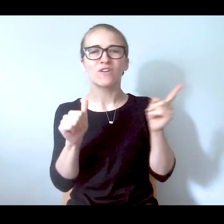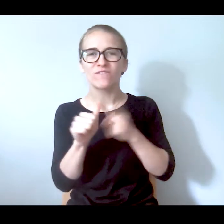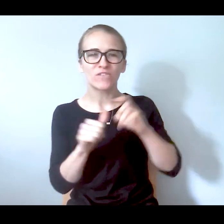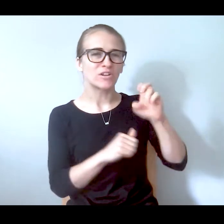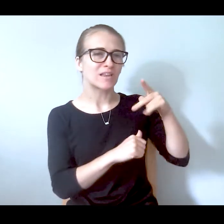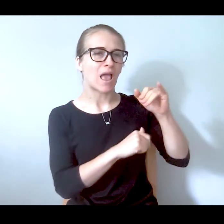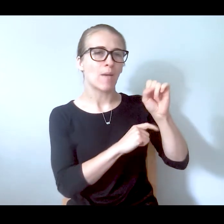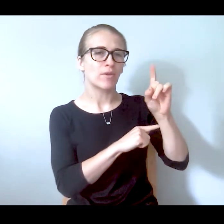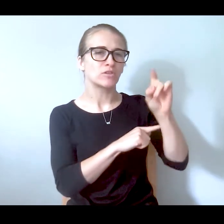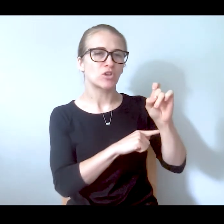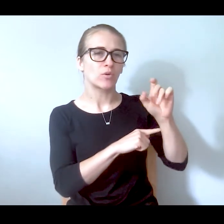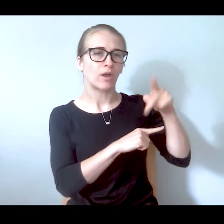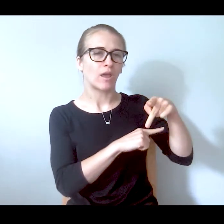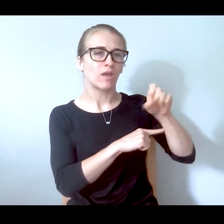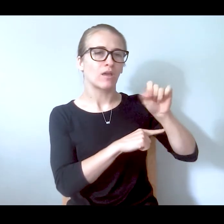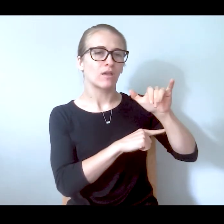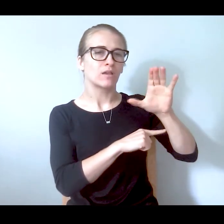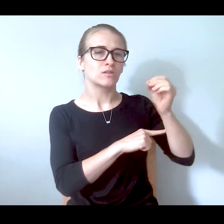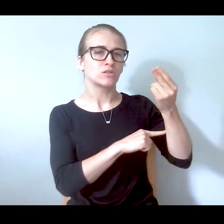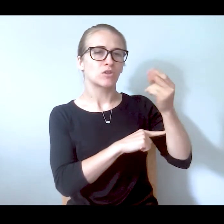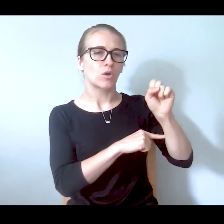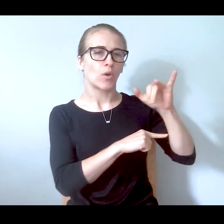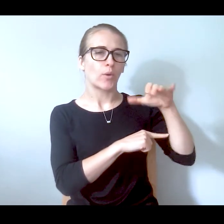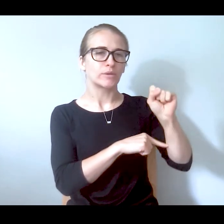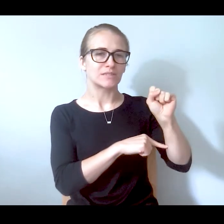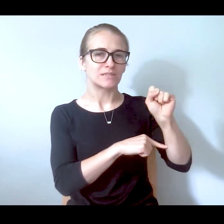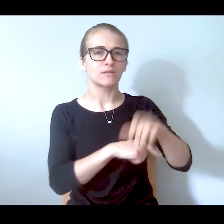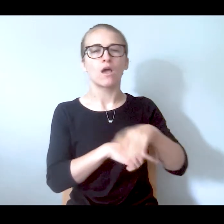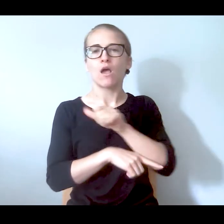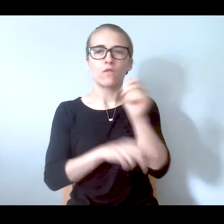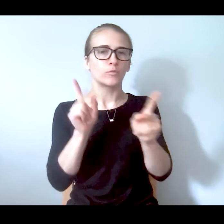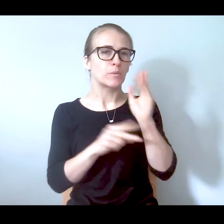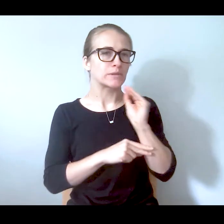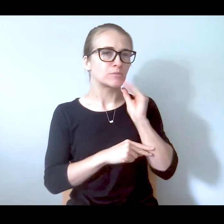people experiencing mental health crisis the first time and not knowing how to access care or where to